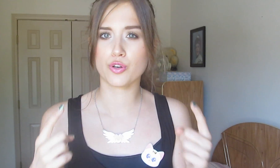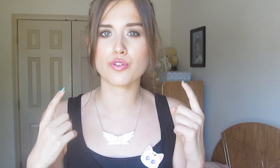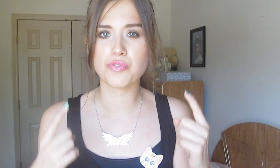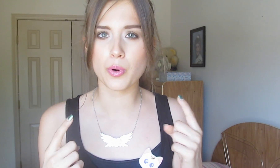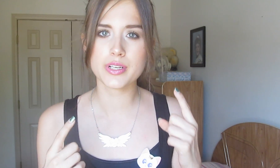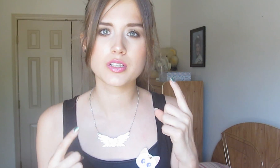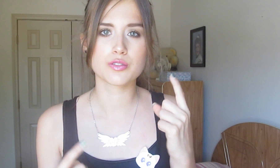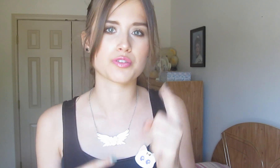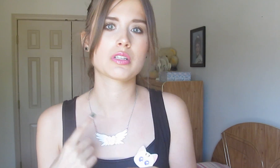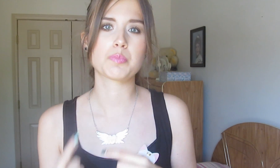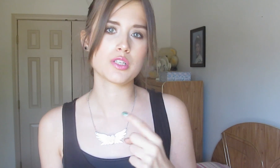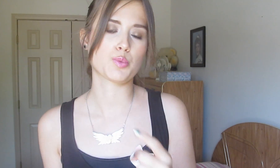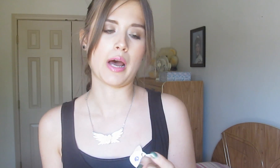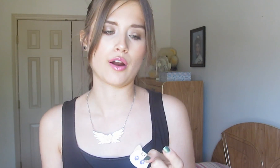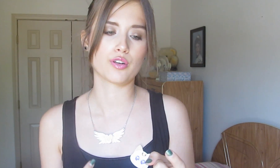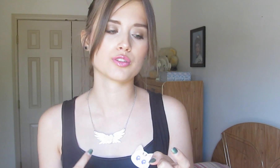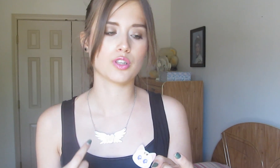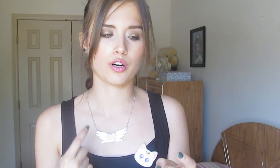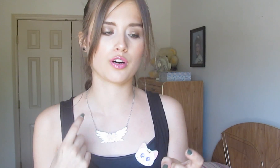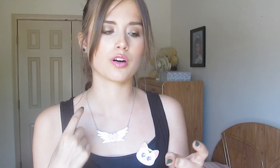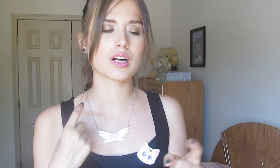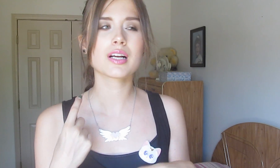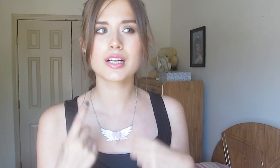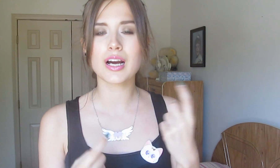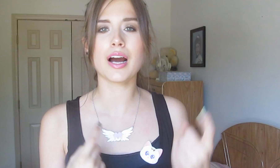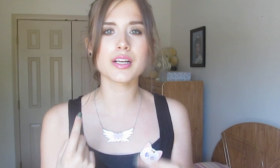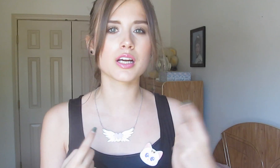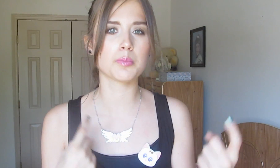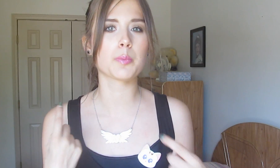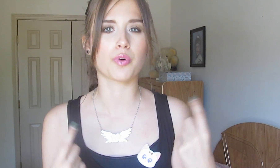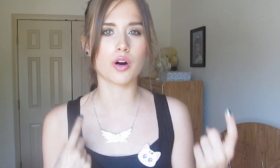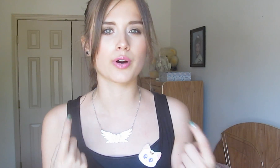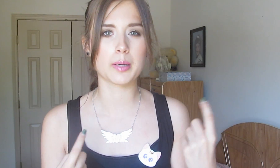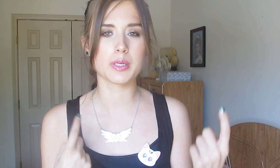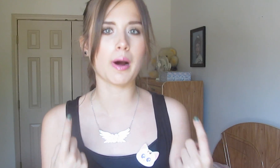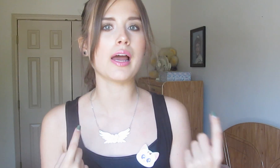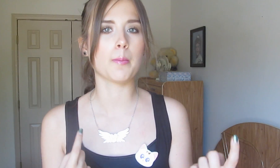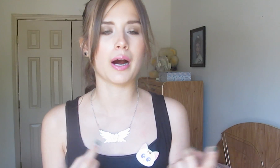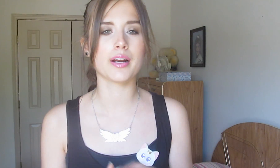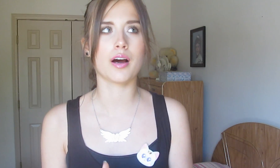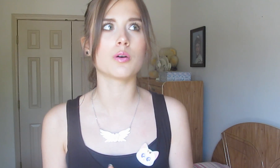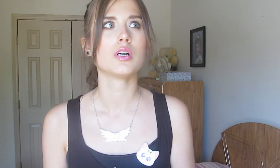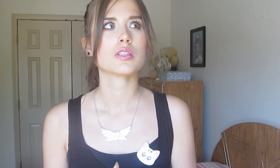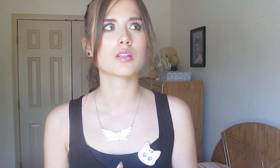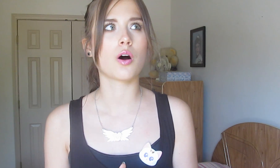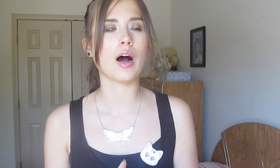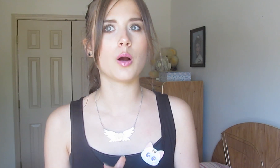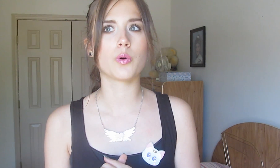Your voice, your speech patterns are kinda gonna be programmed in my head by now so I